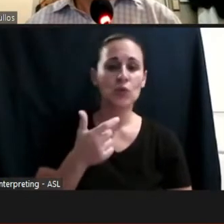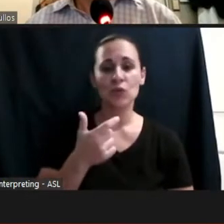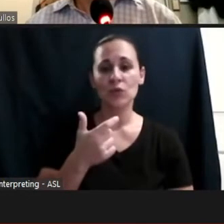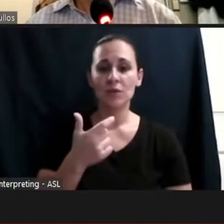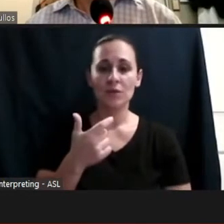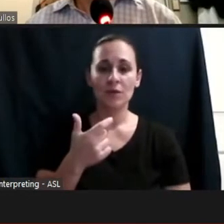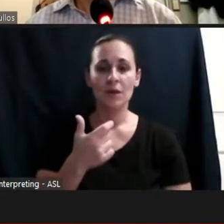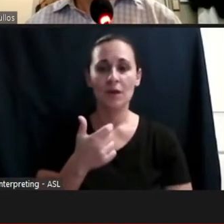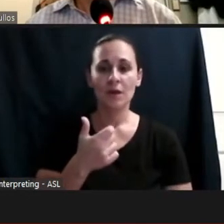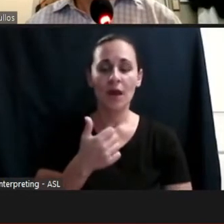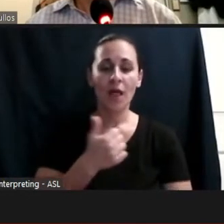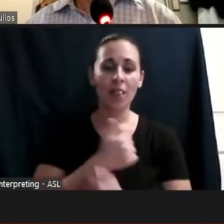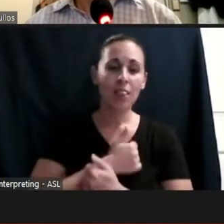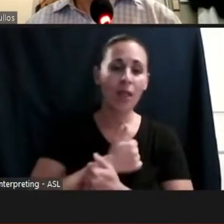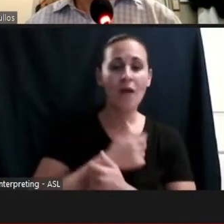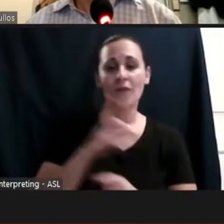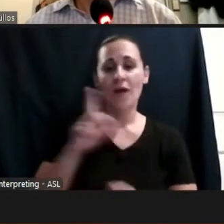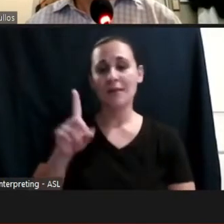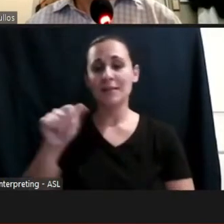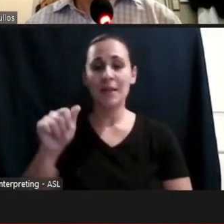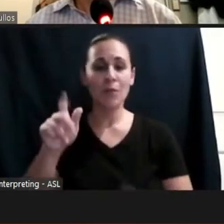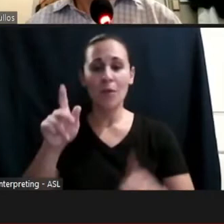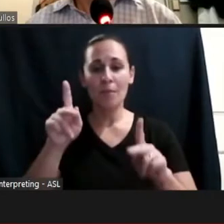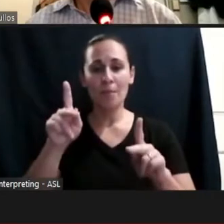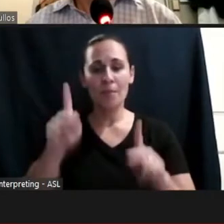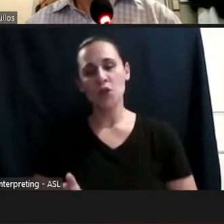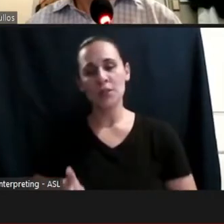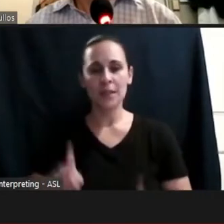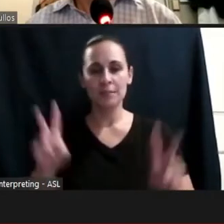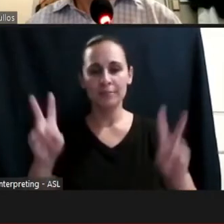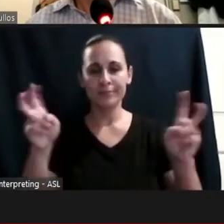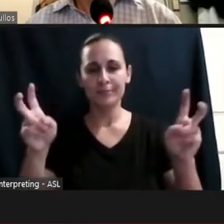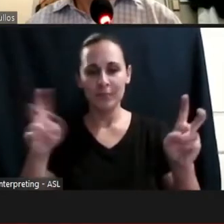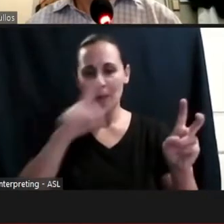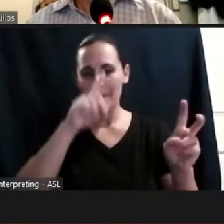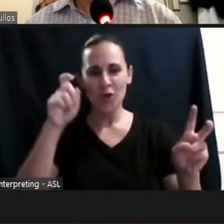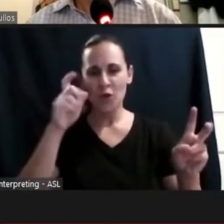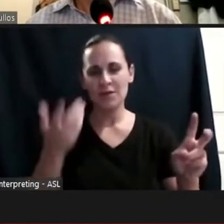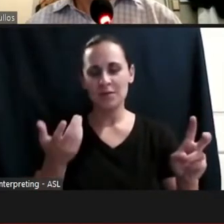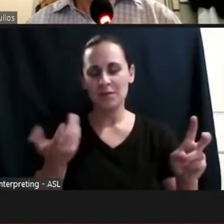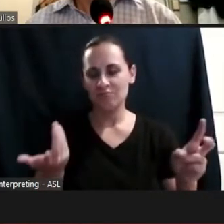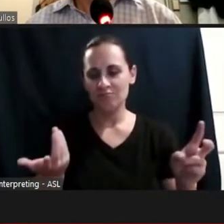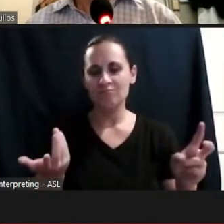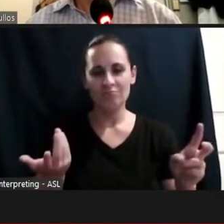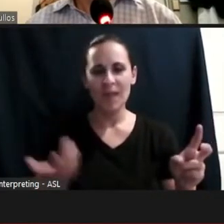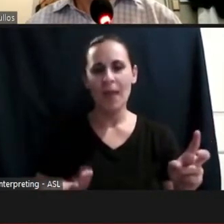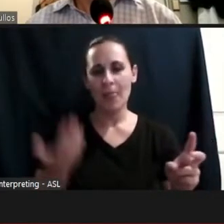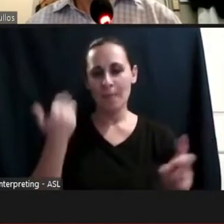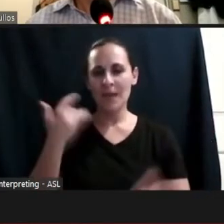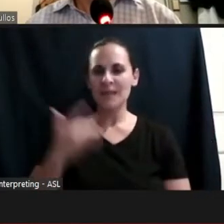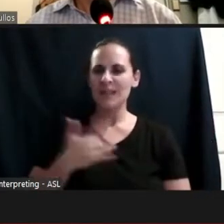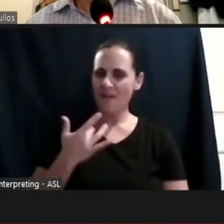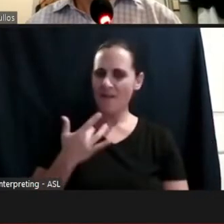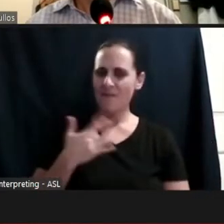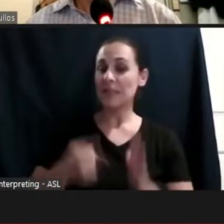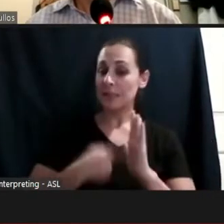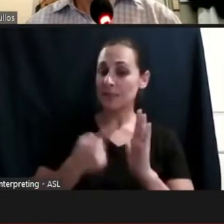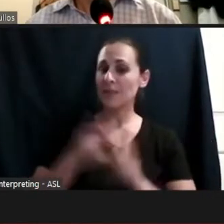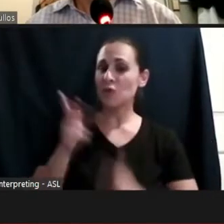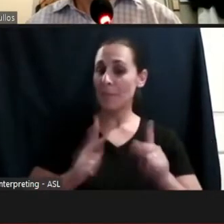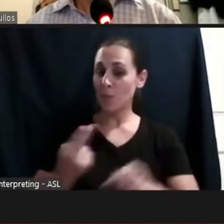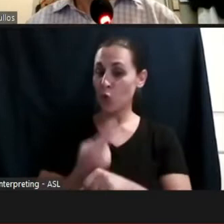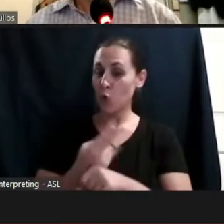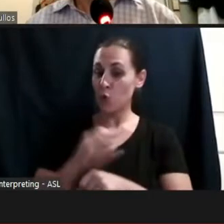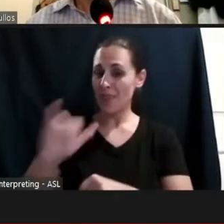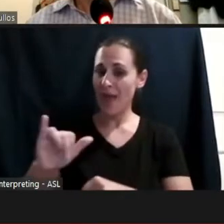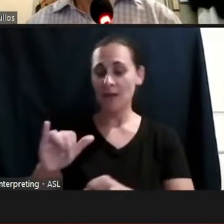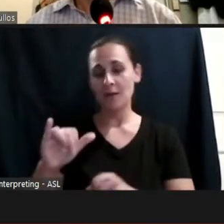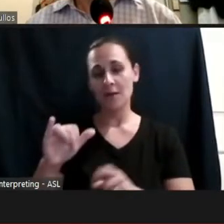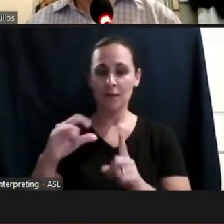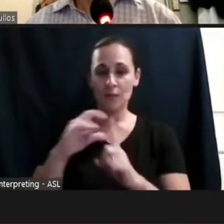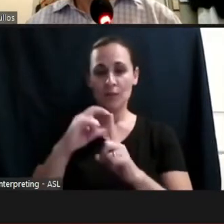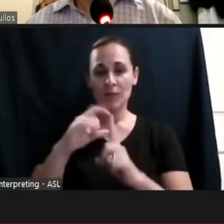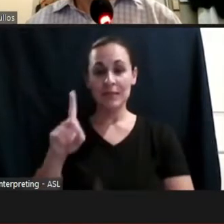person, because in the past when I've heard people say disabled person it hasn't been dealt with most